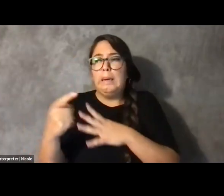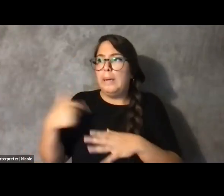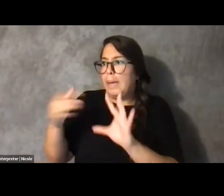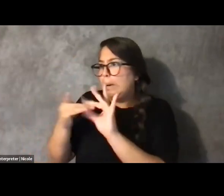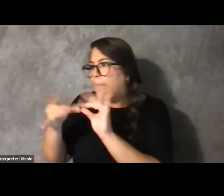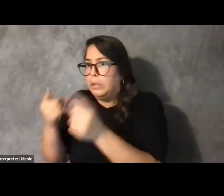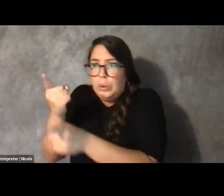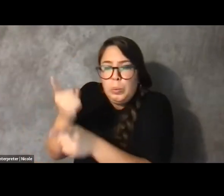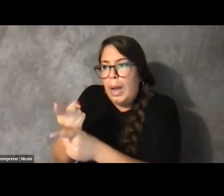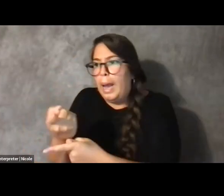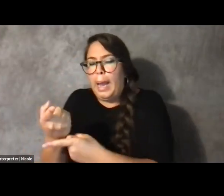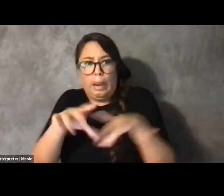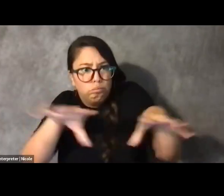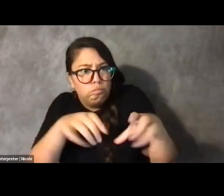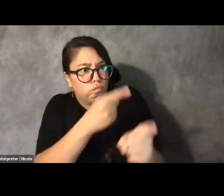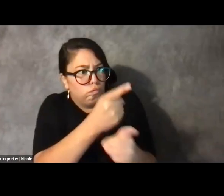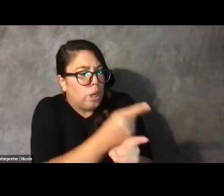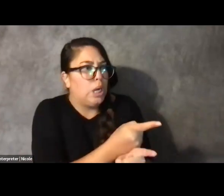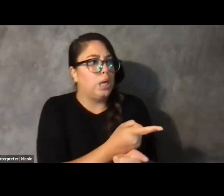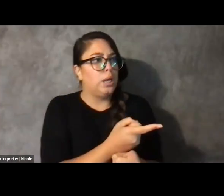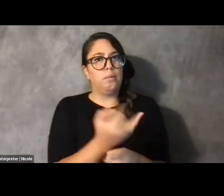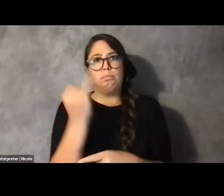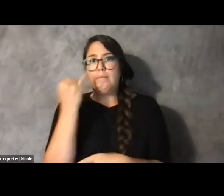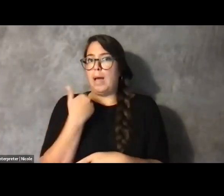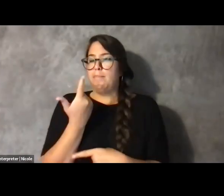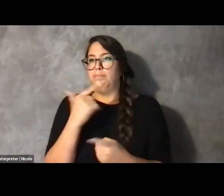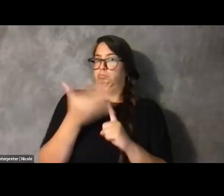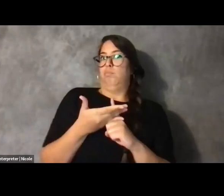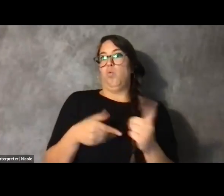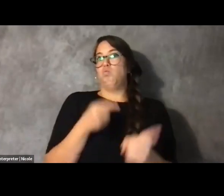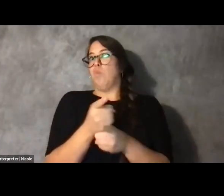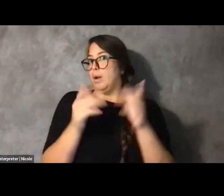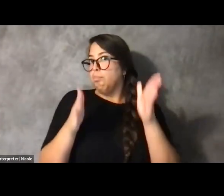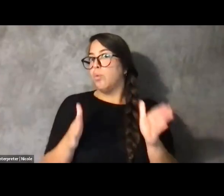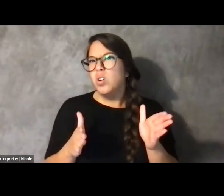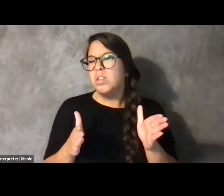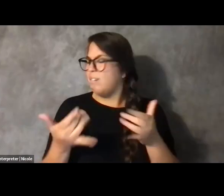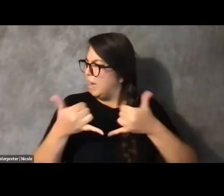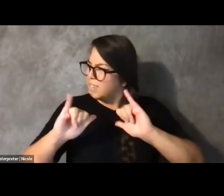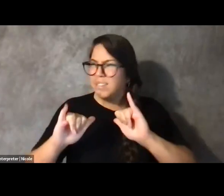if I am being the right person in every single moment.